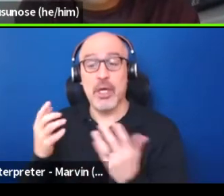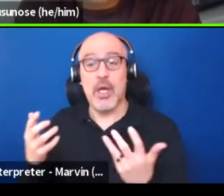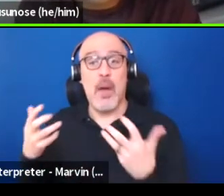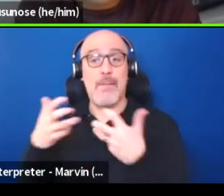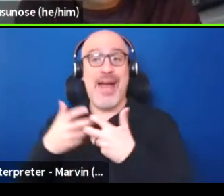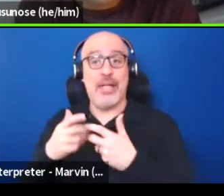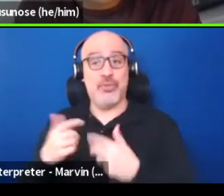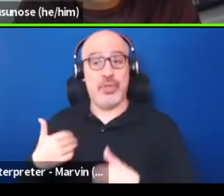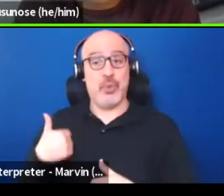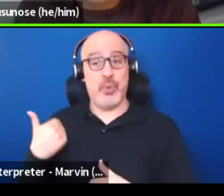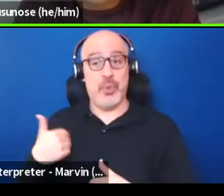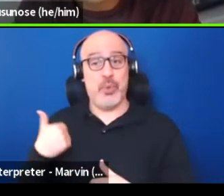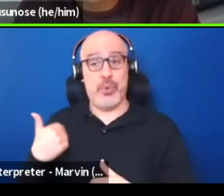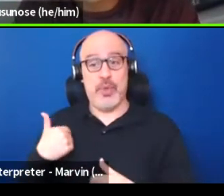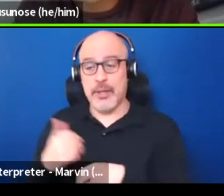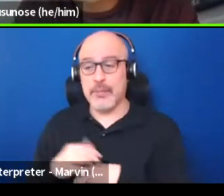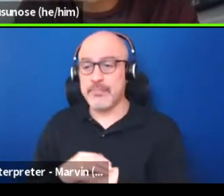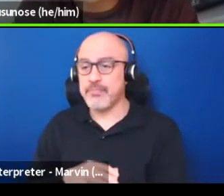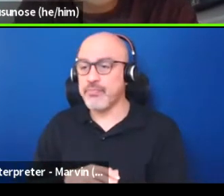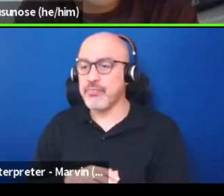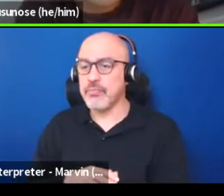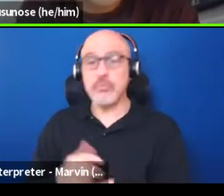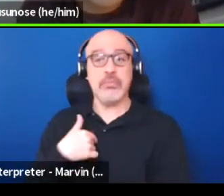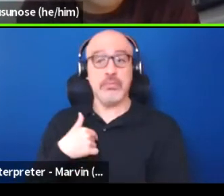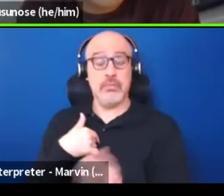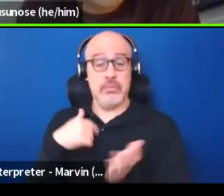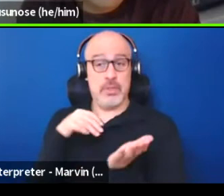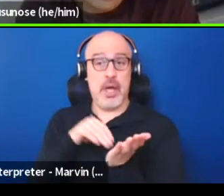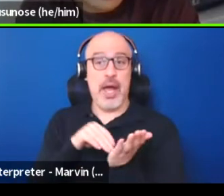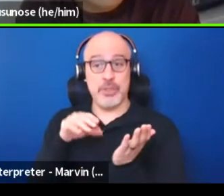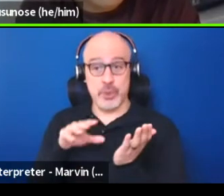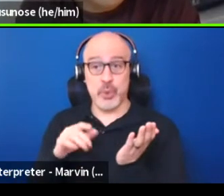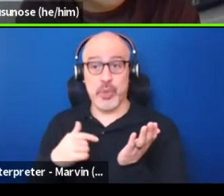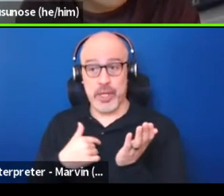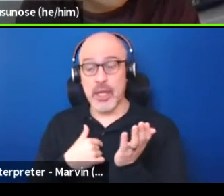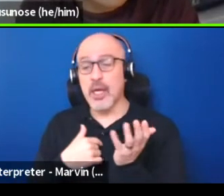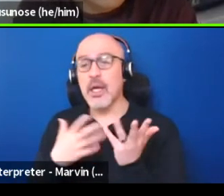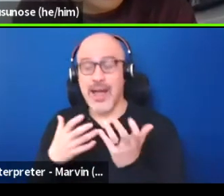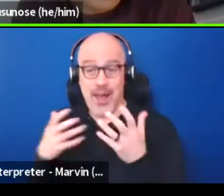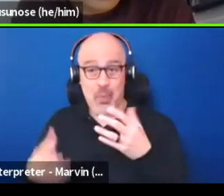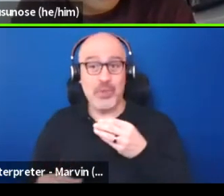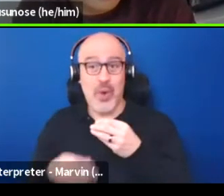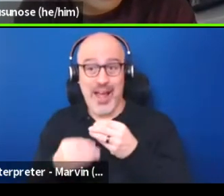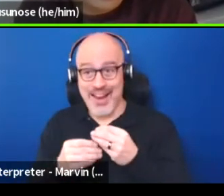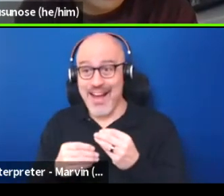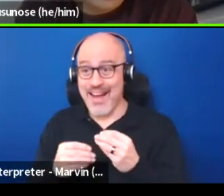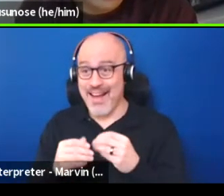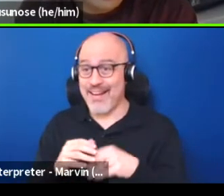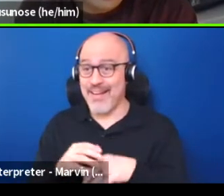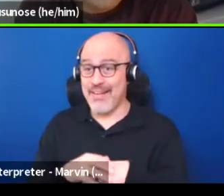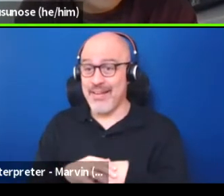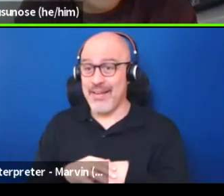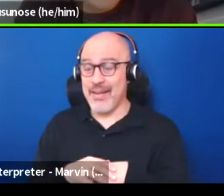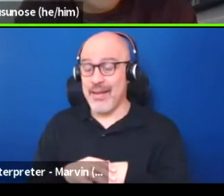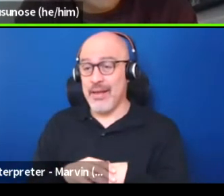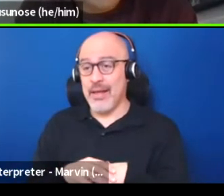And being a student, I do wanna add on. I think it's really important in great point